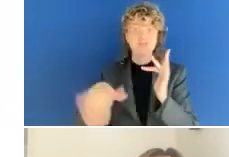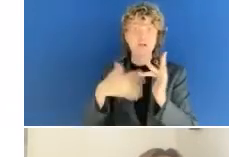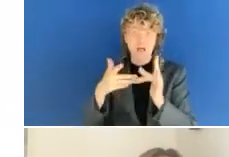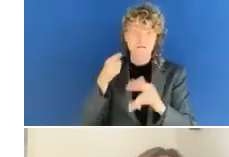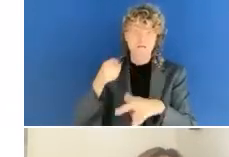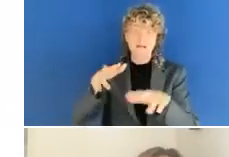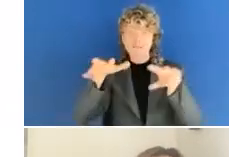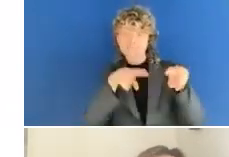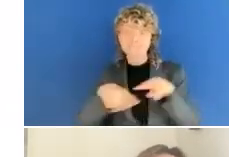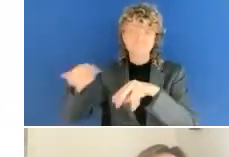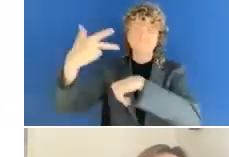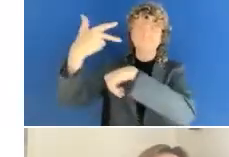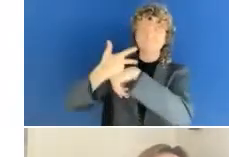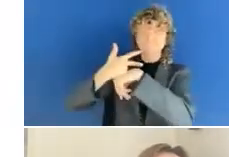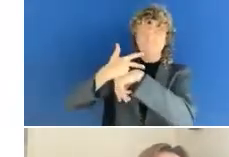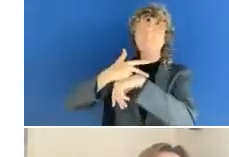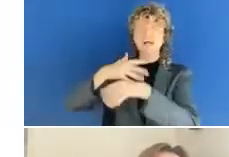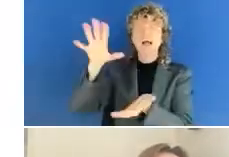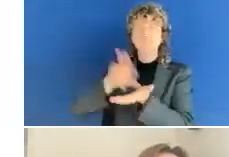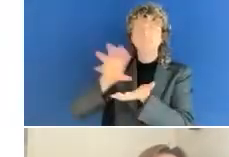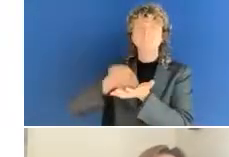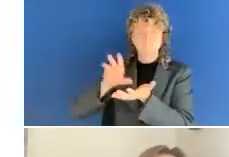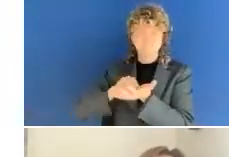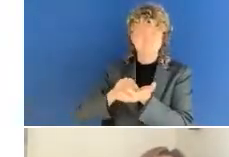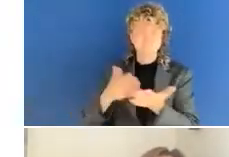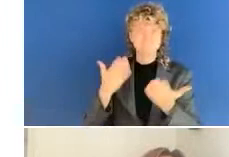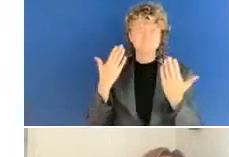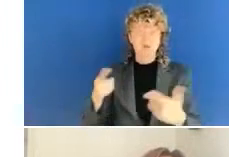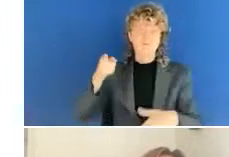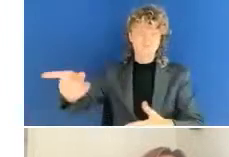message for us to set the scene. So Malcolm, if you could please show the video.